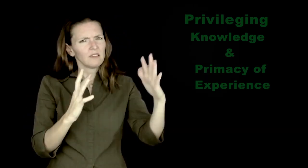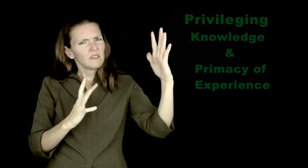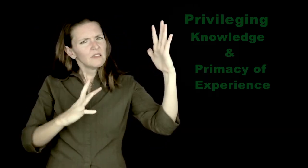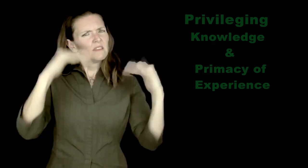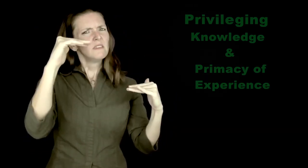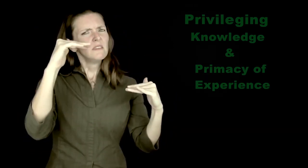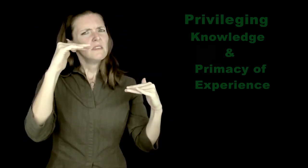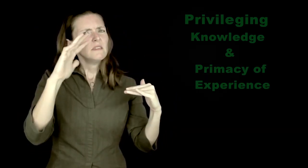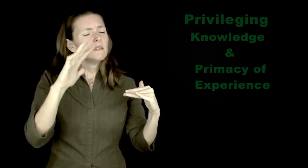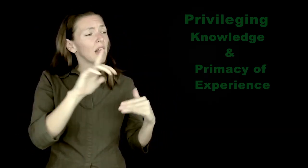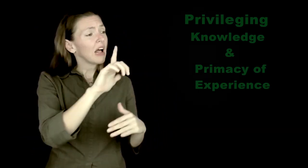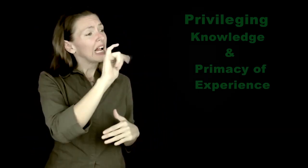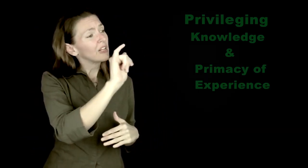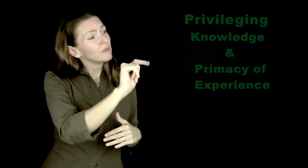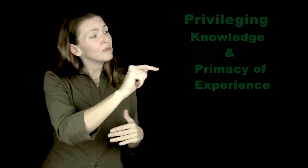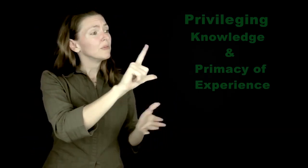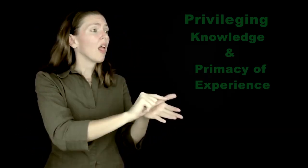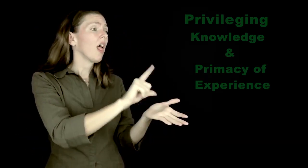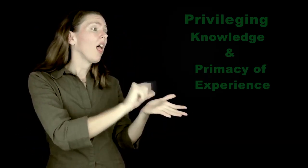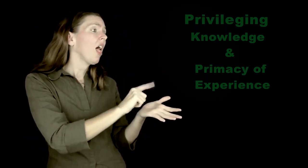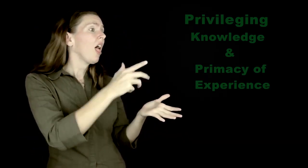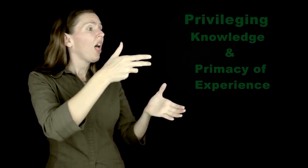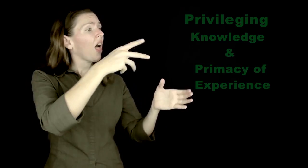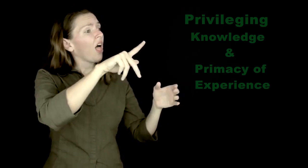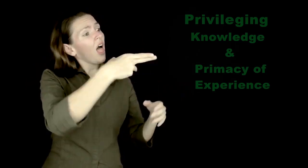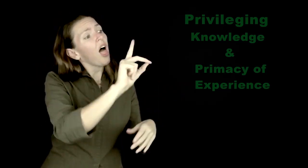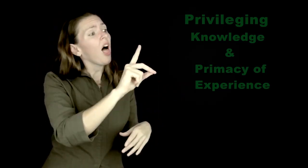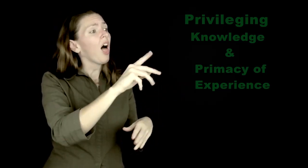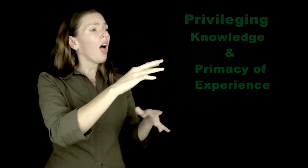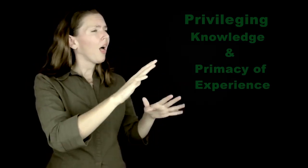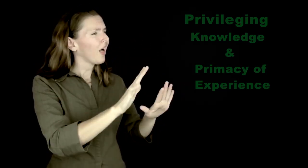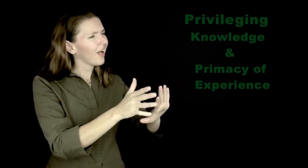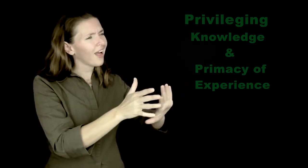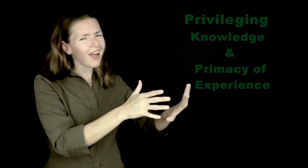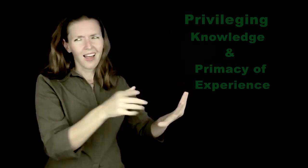Our interviews with those brilliant and experienced Deaf community experts should be equivalent to, or supersede academic publications.